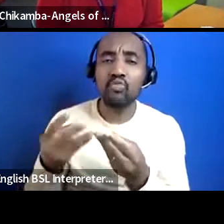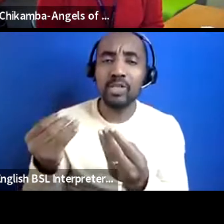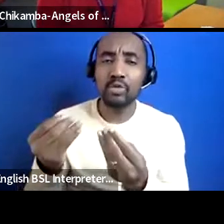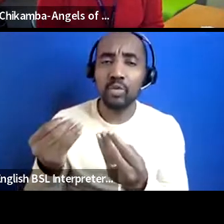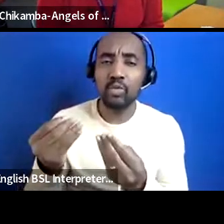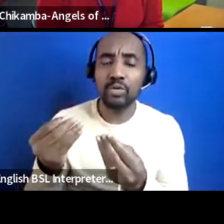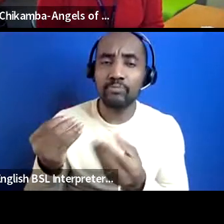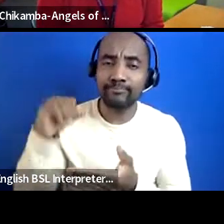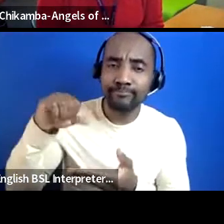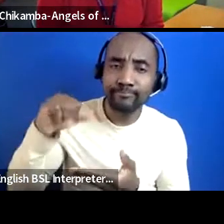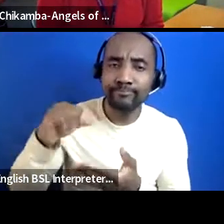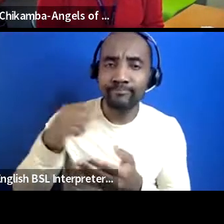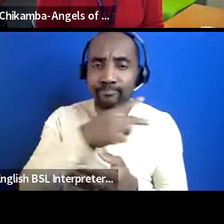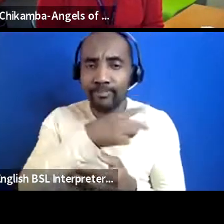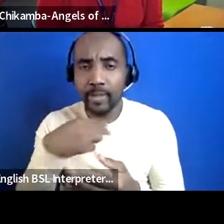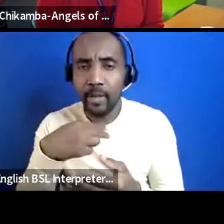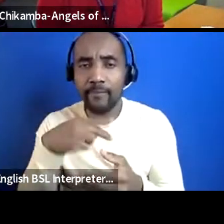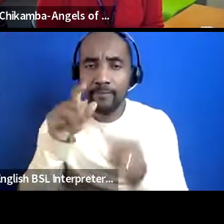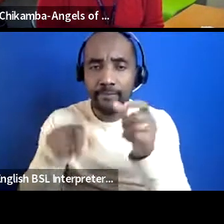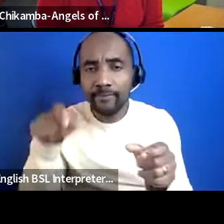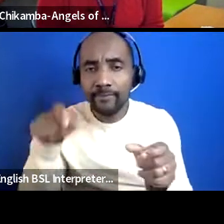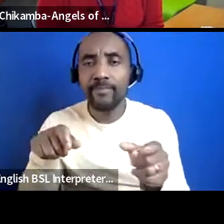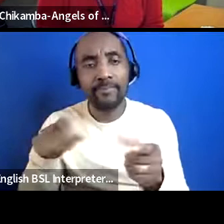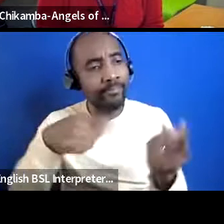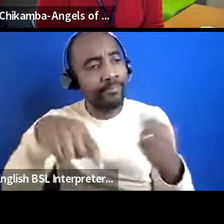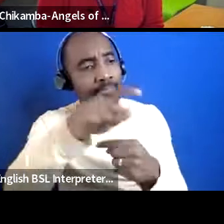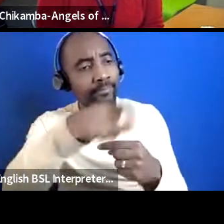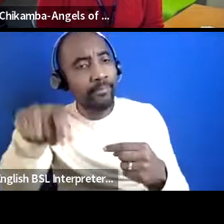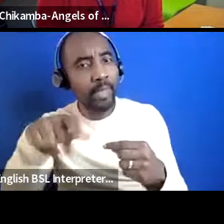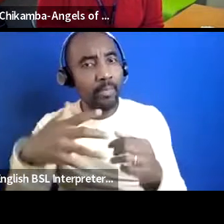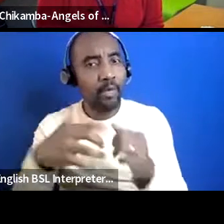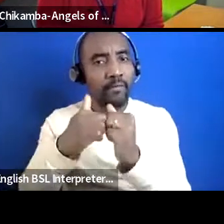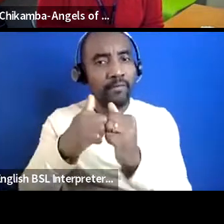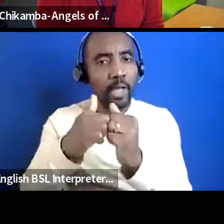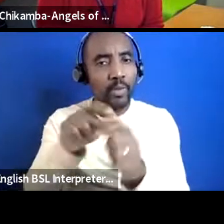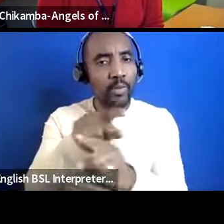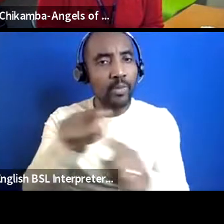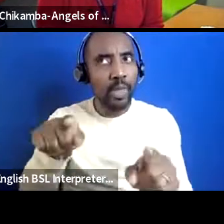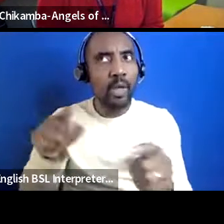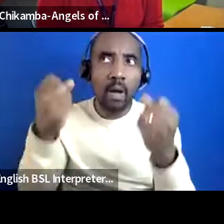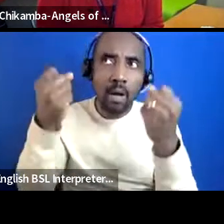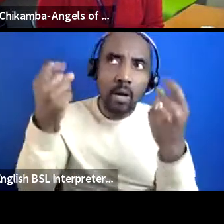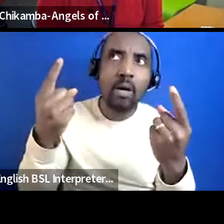the value the value of other people who get it and who who really understand